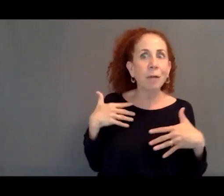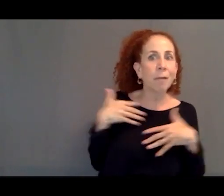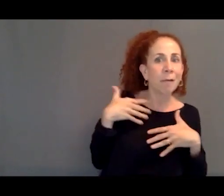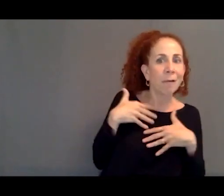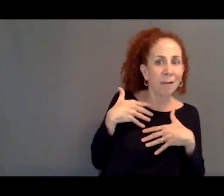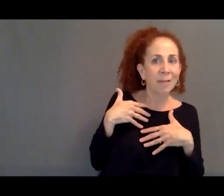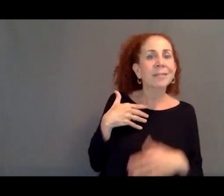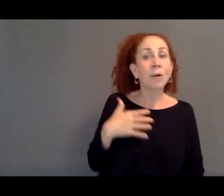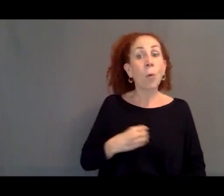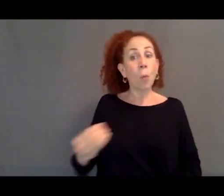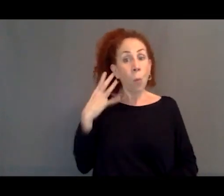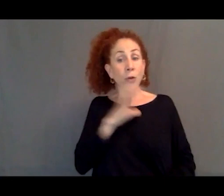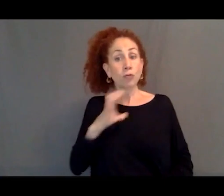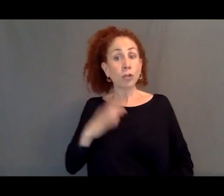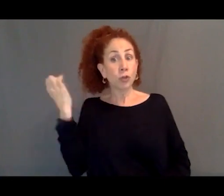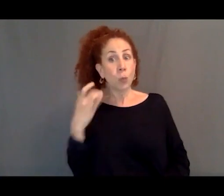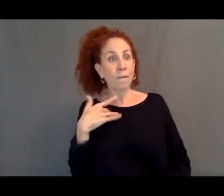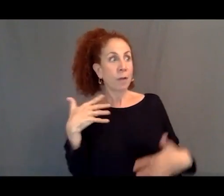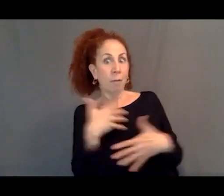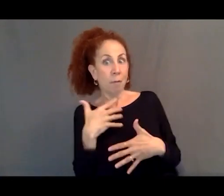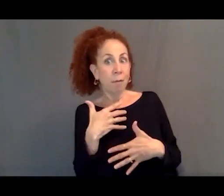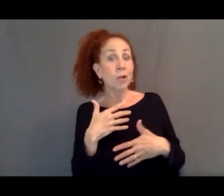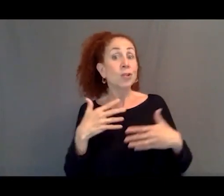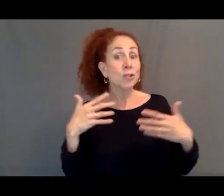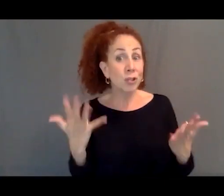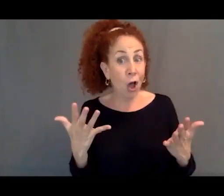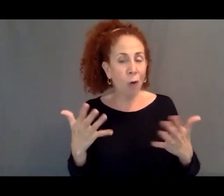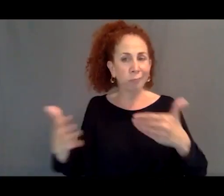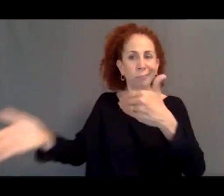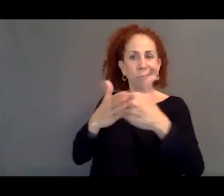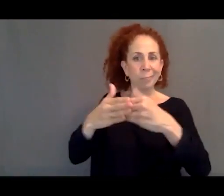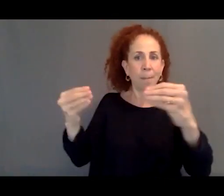And therefore, we should protect our borders even more,